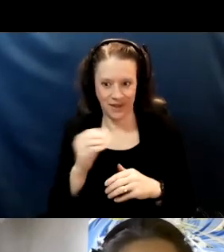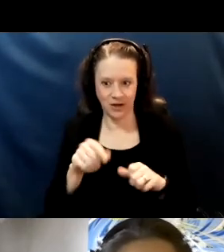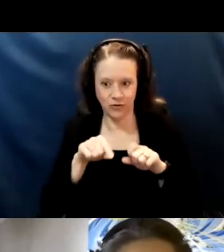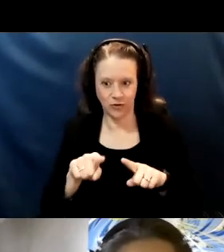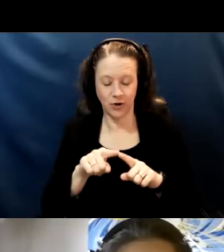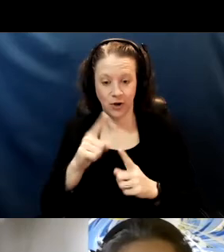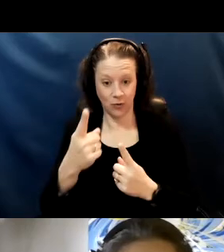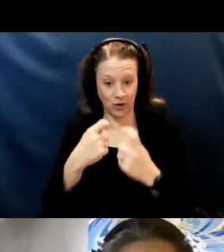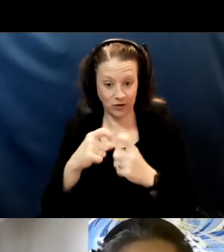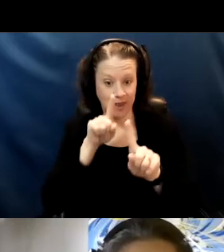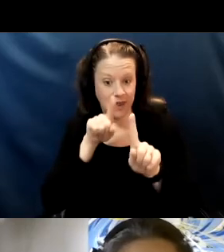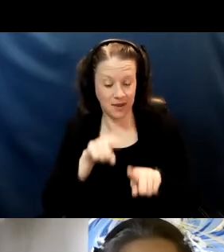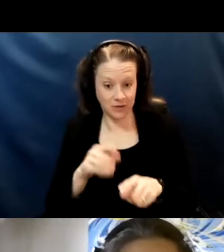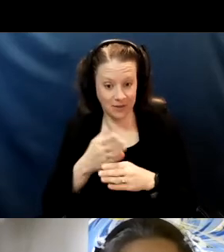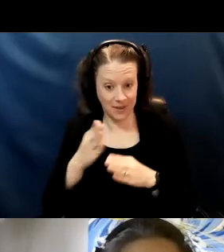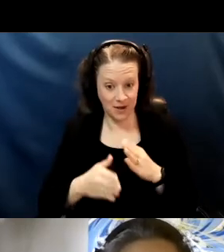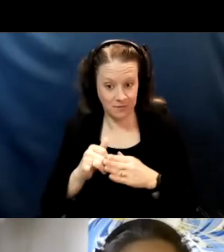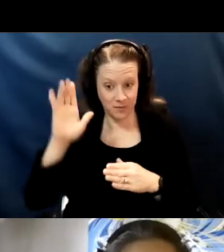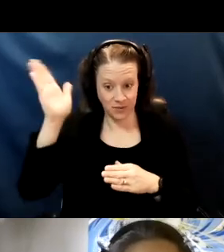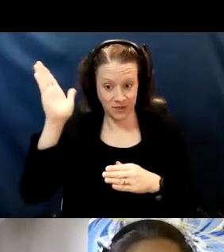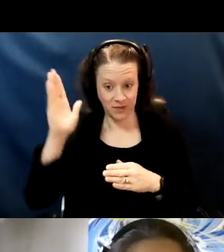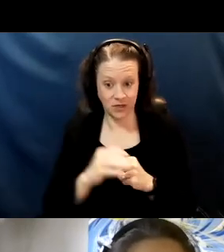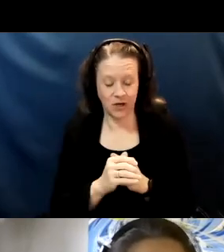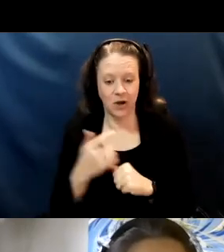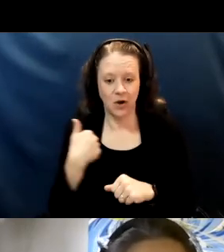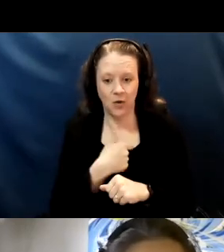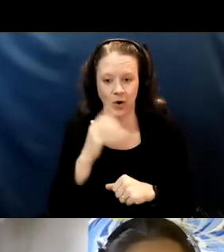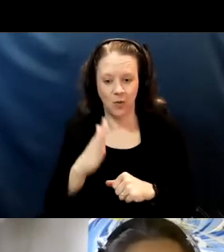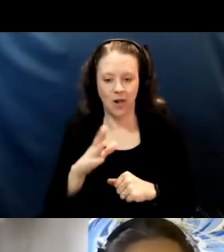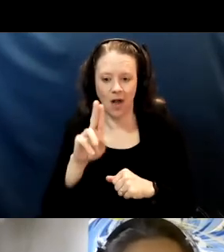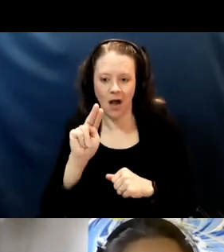at the end of the presentation we'll unmute you if your name is called